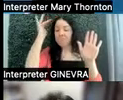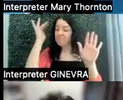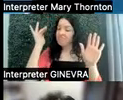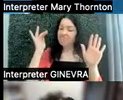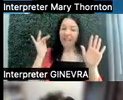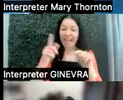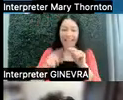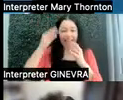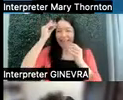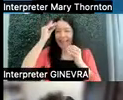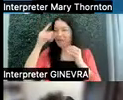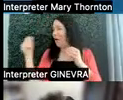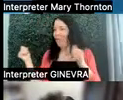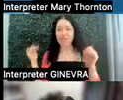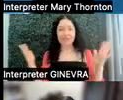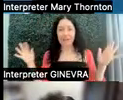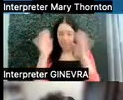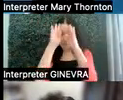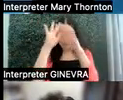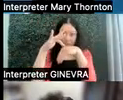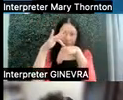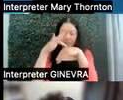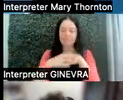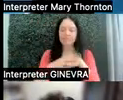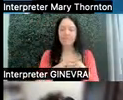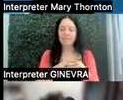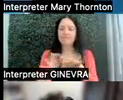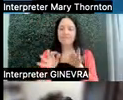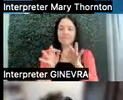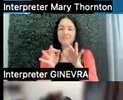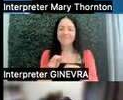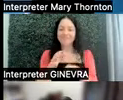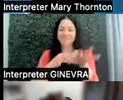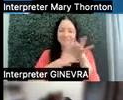to think about anything else. Or for folks with ADHD--